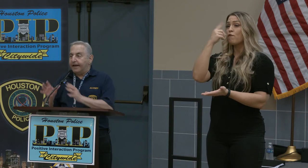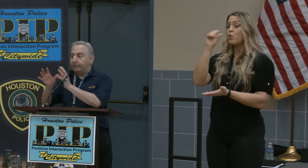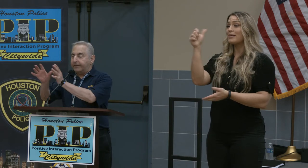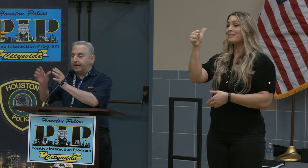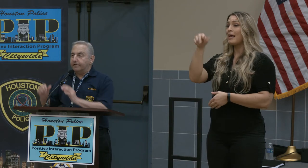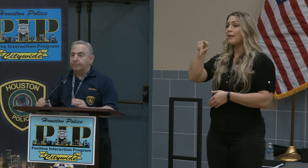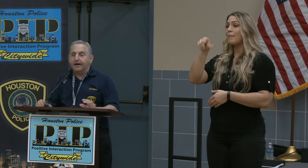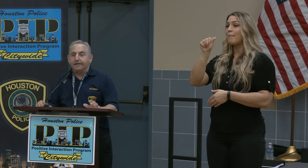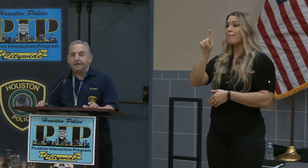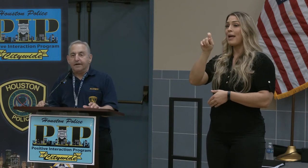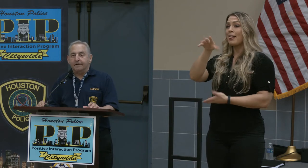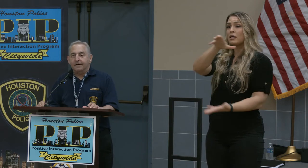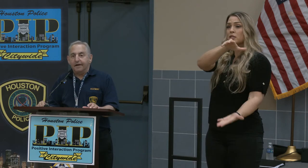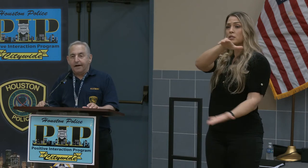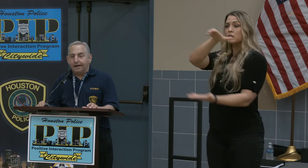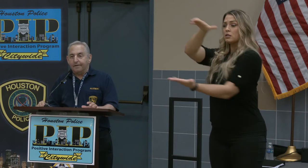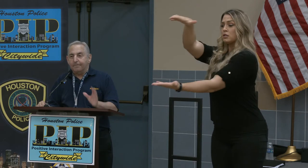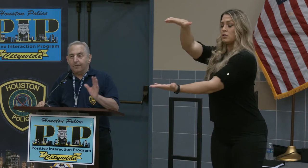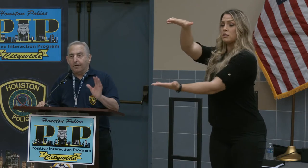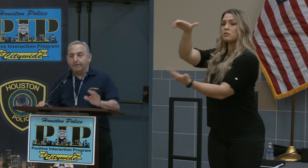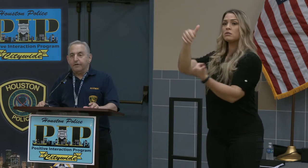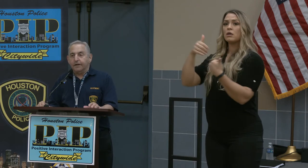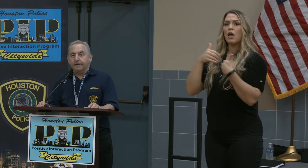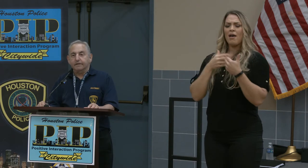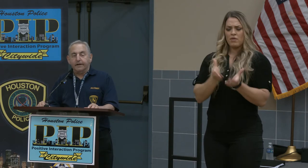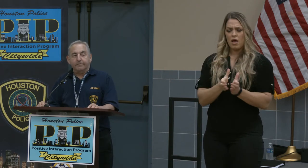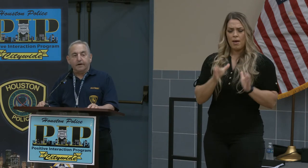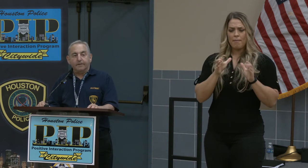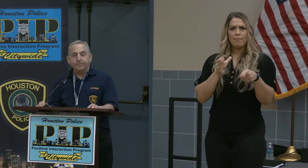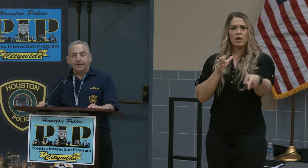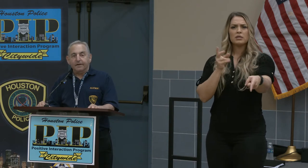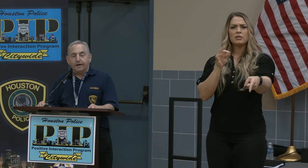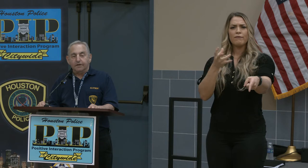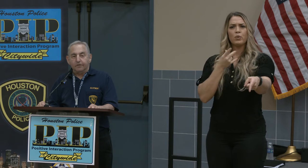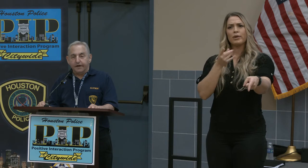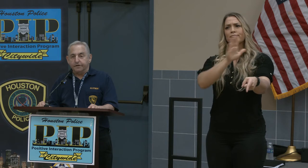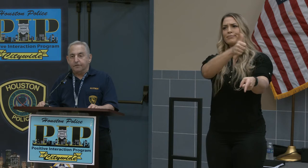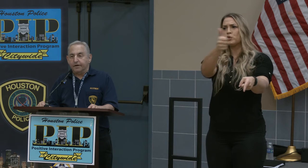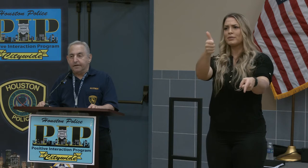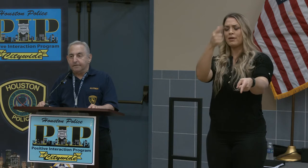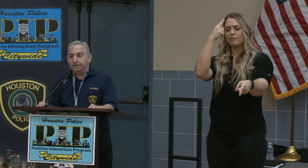and we have a little bucket there for if you'd like to leave a donation toward this.